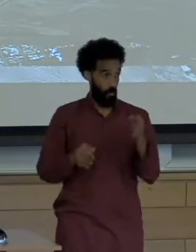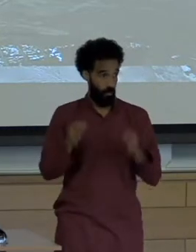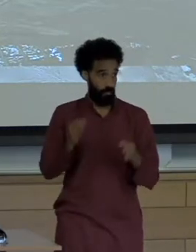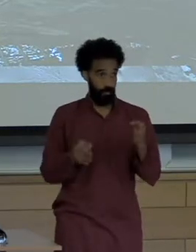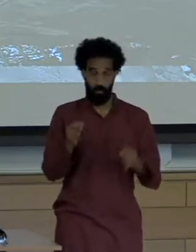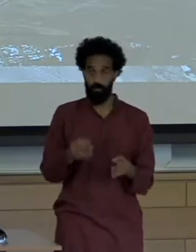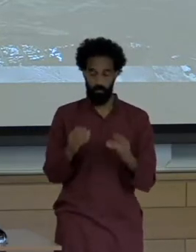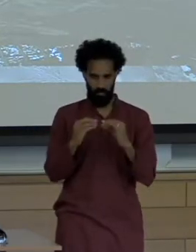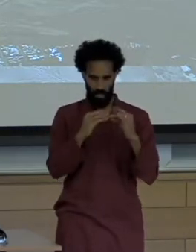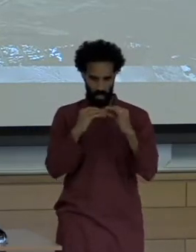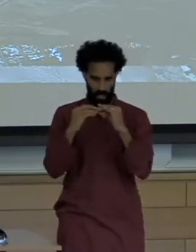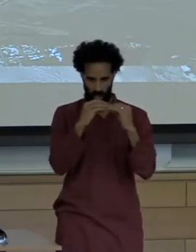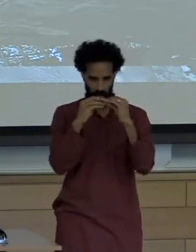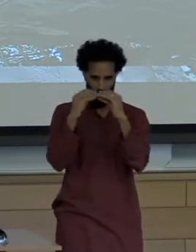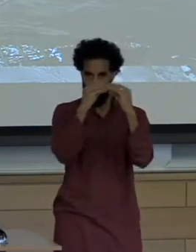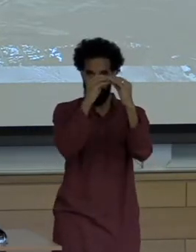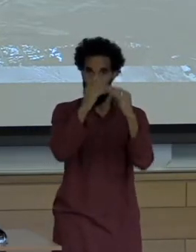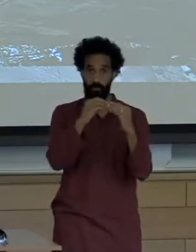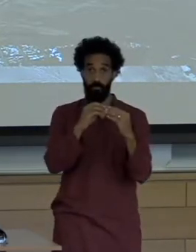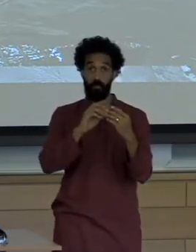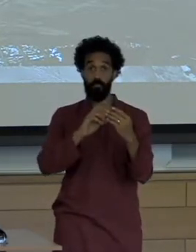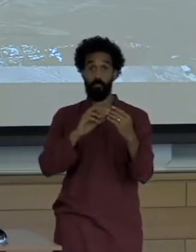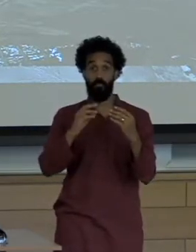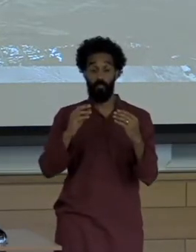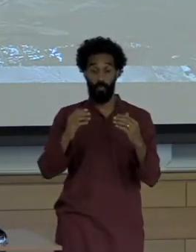It went all the way to the United Nations Human Rights Commission